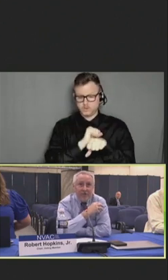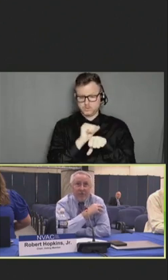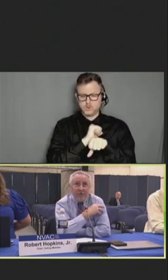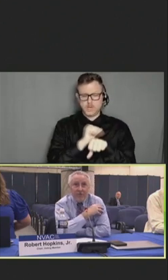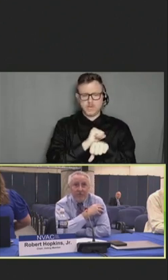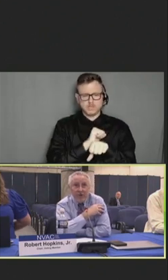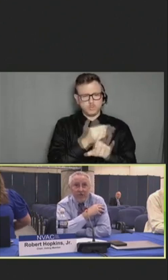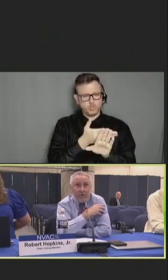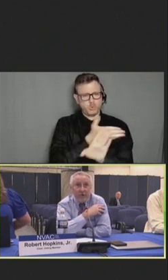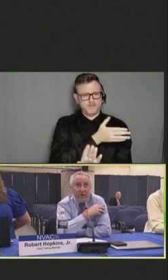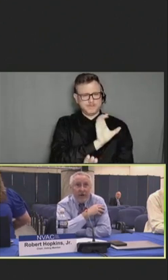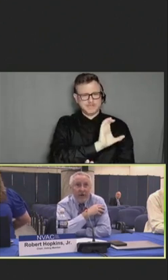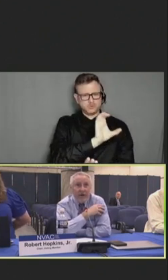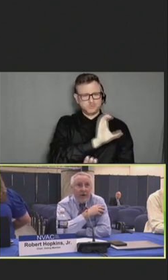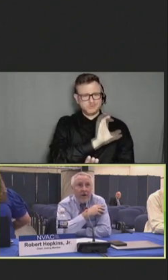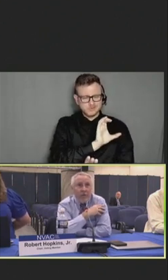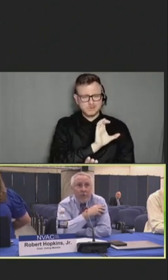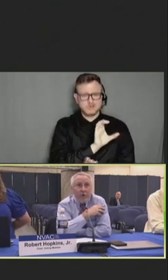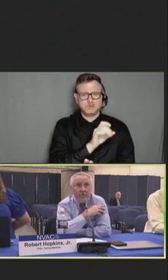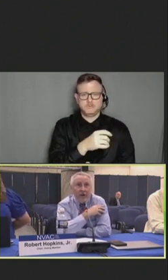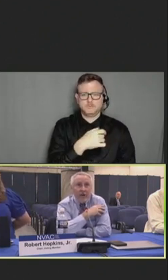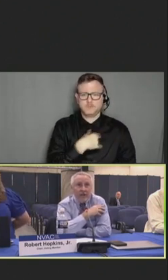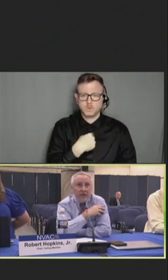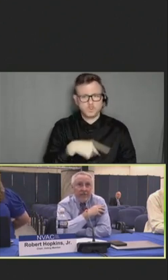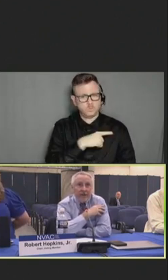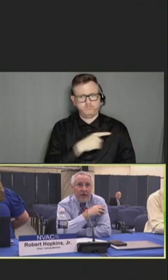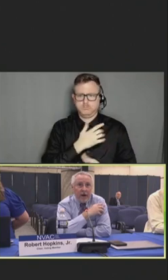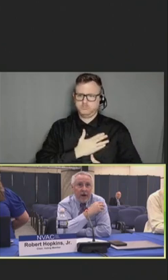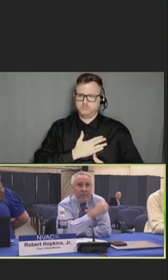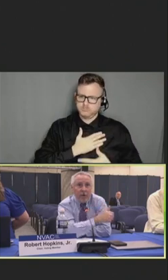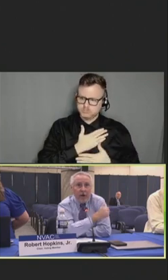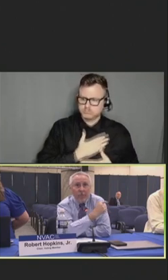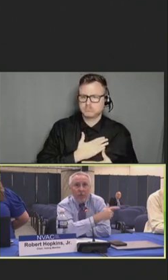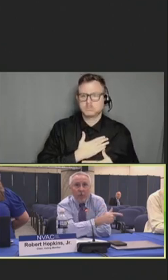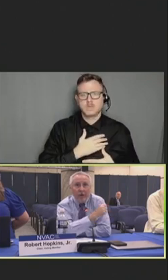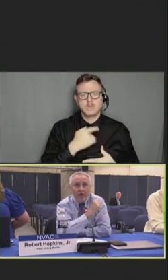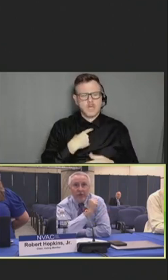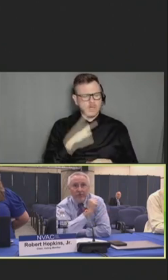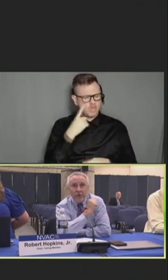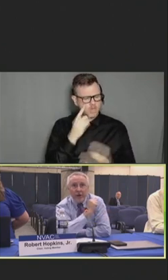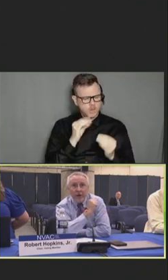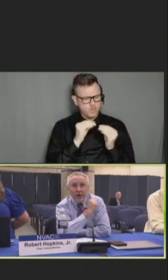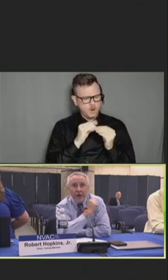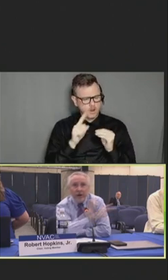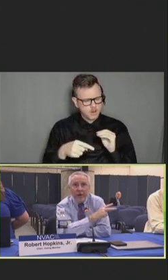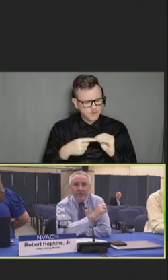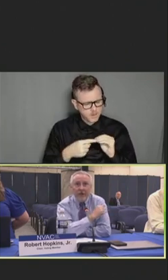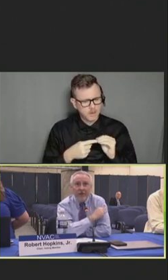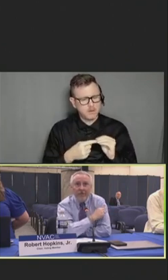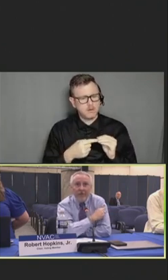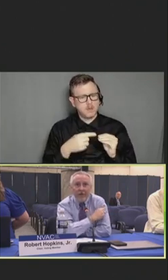previous century appreciate and think about burnout, moral injury, and response very differently